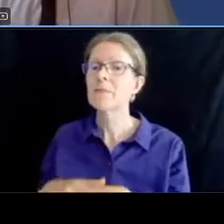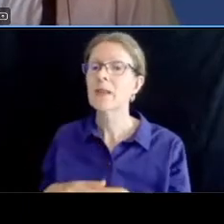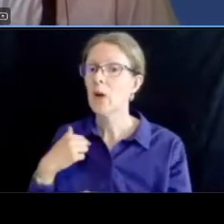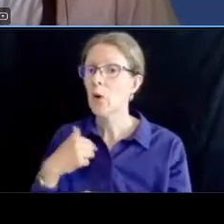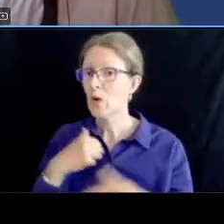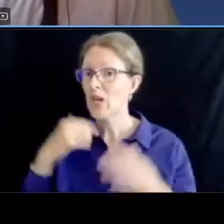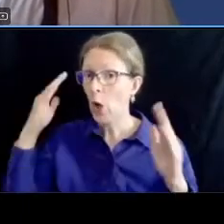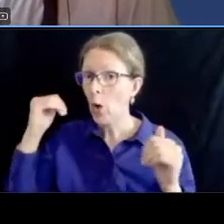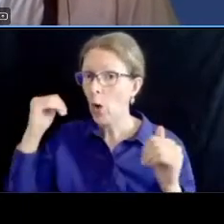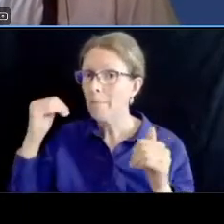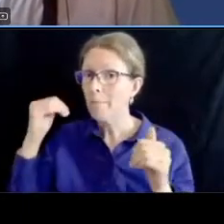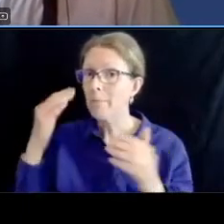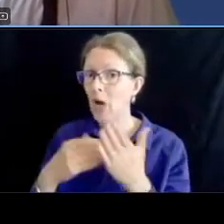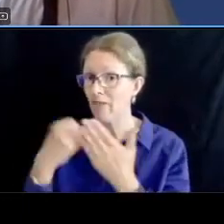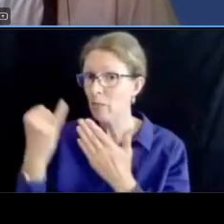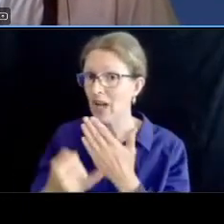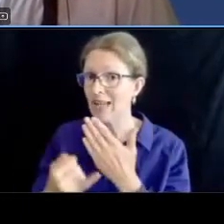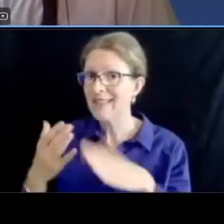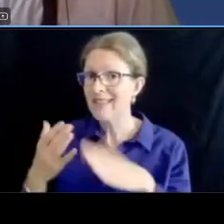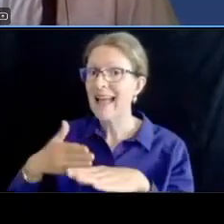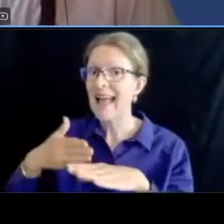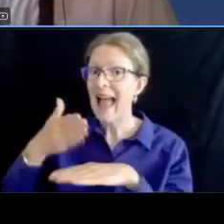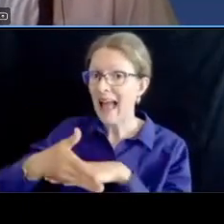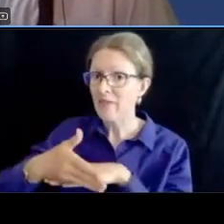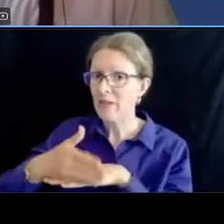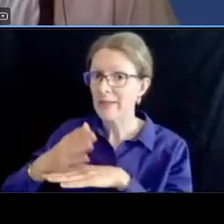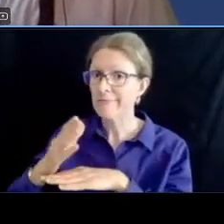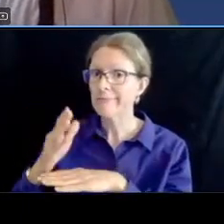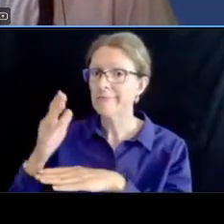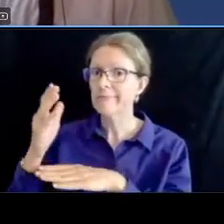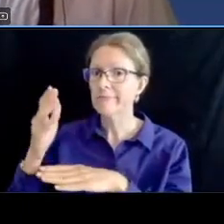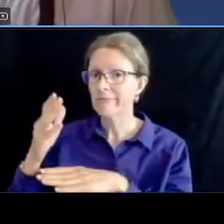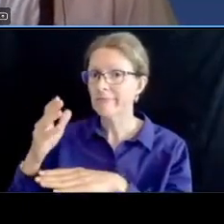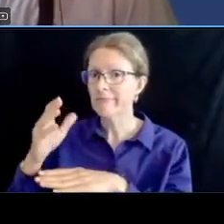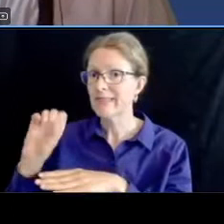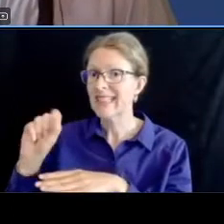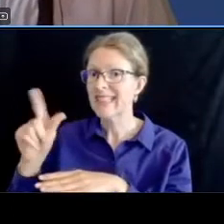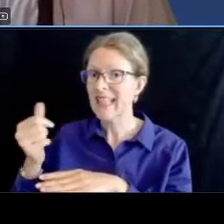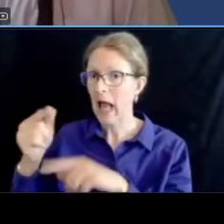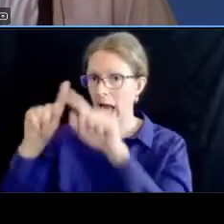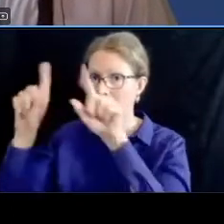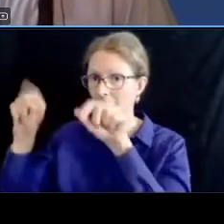speed limit signs in would be to include uh some automated enforcement in the corridor as well